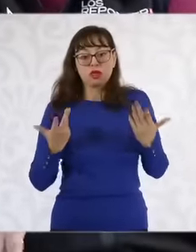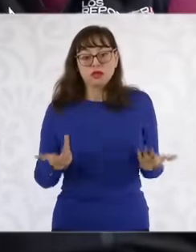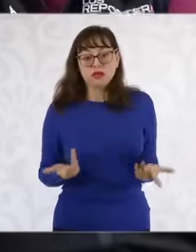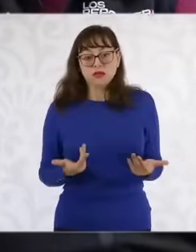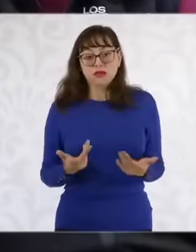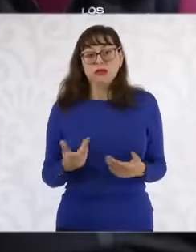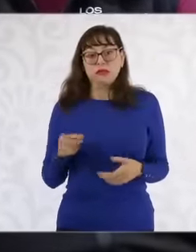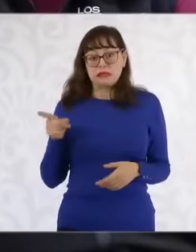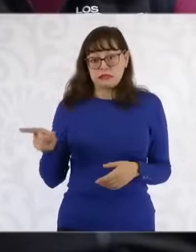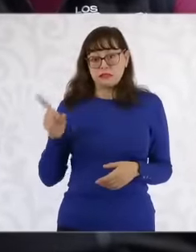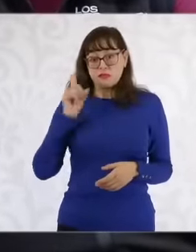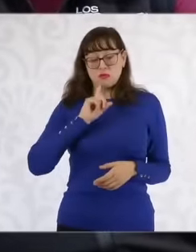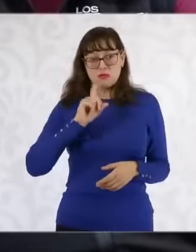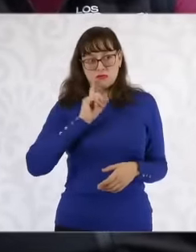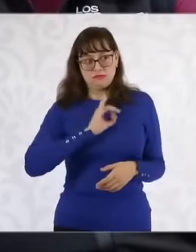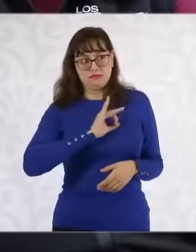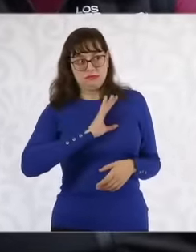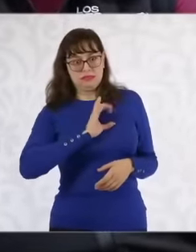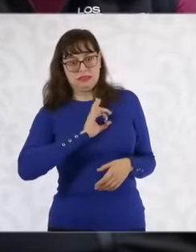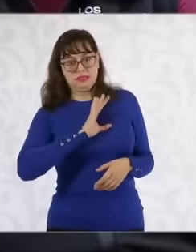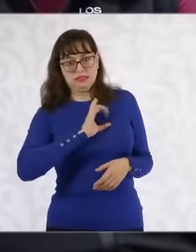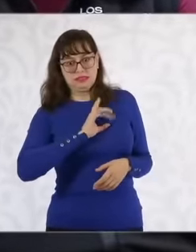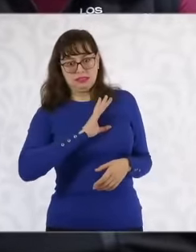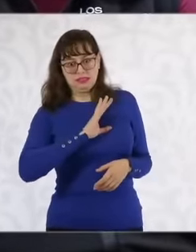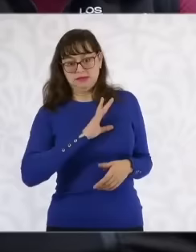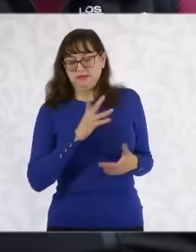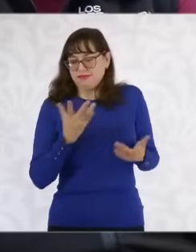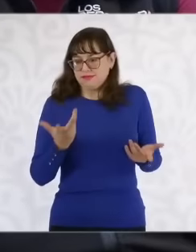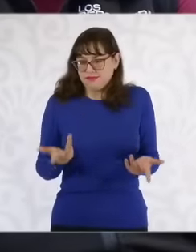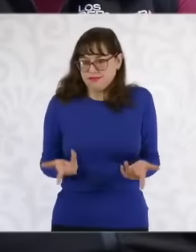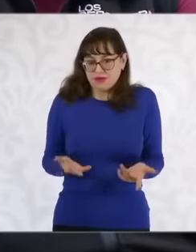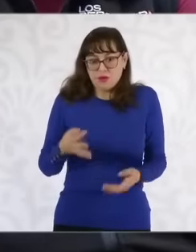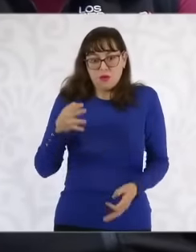Threats This mother of this one has not only not received justice but has also been the victim